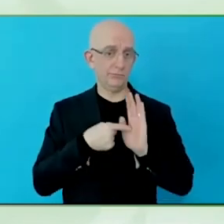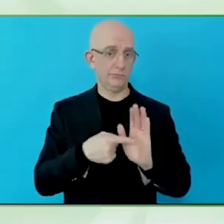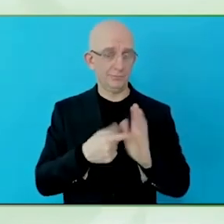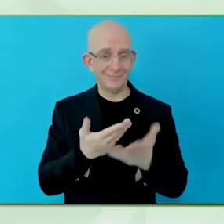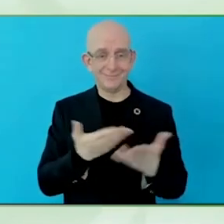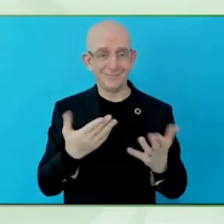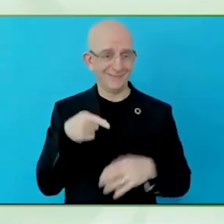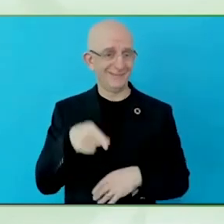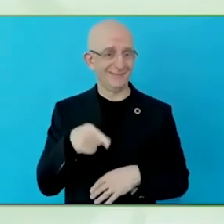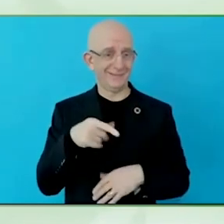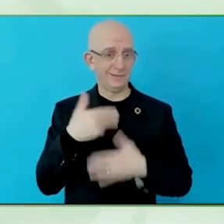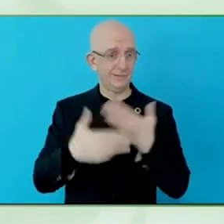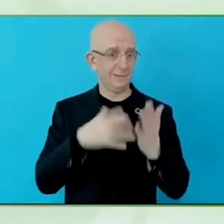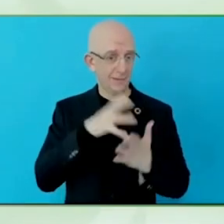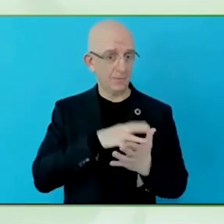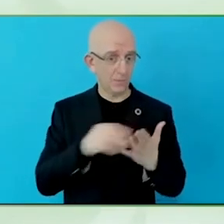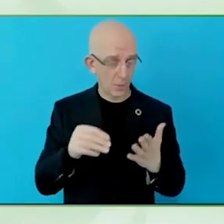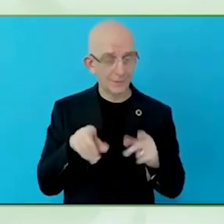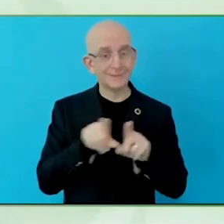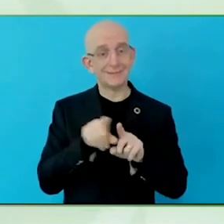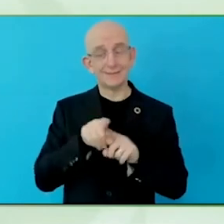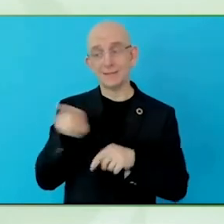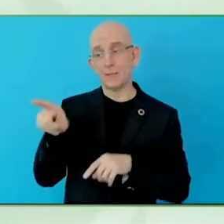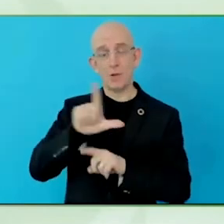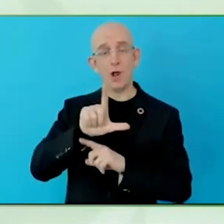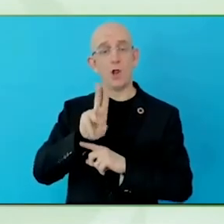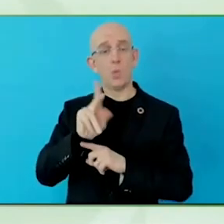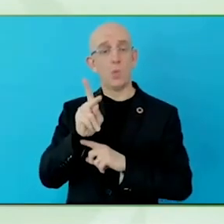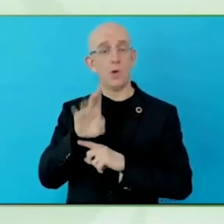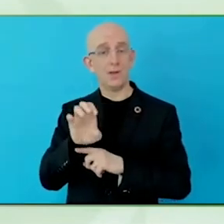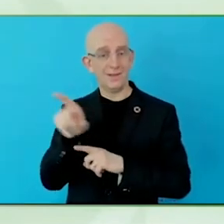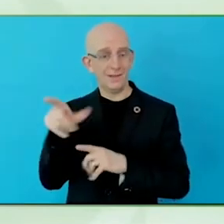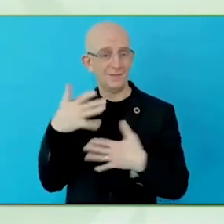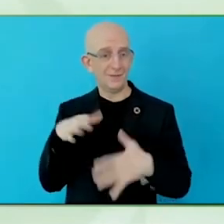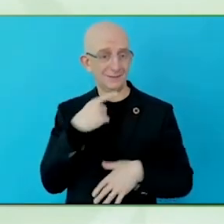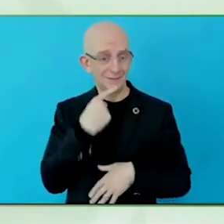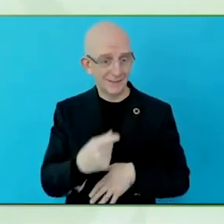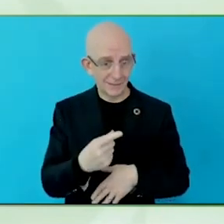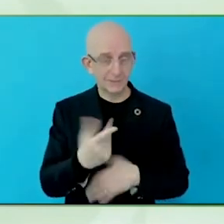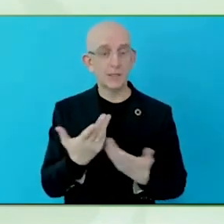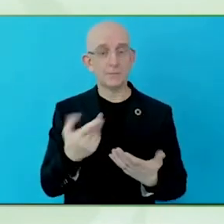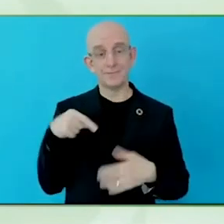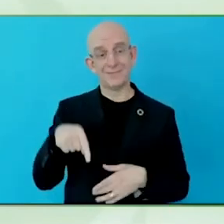What has been tested, what worked, and those that have been brought